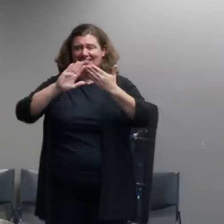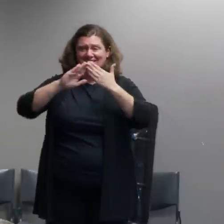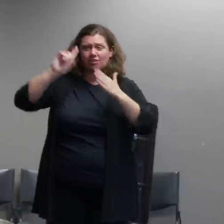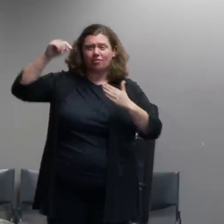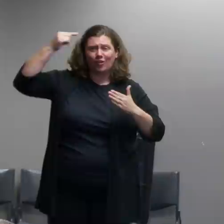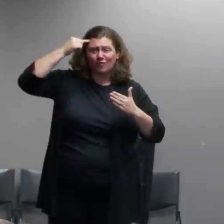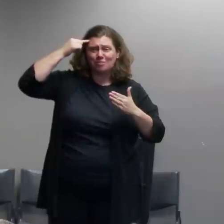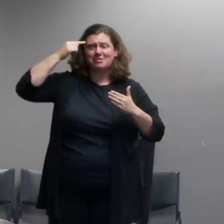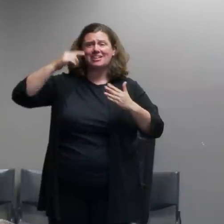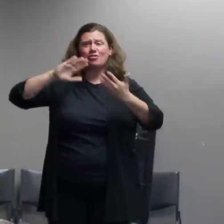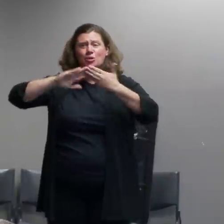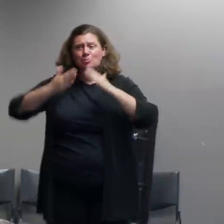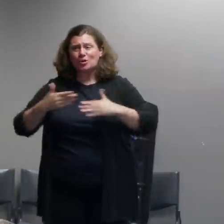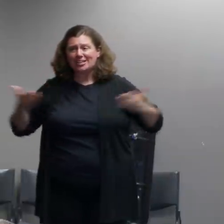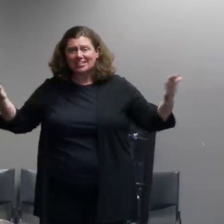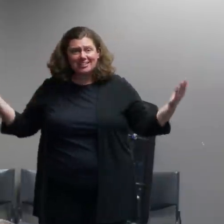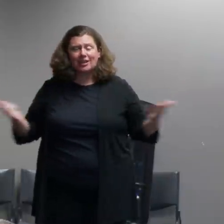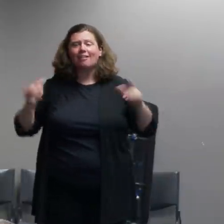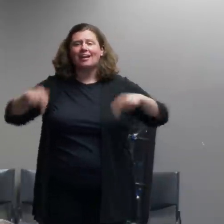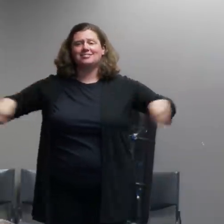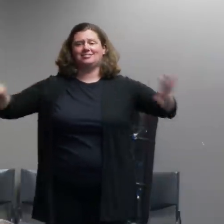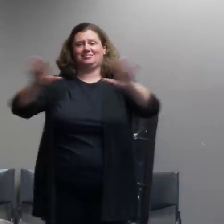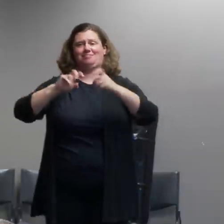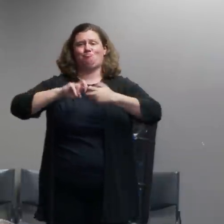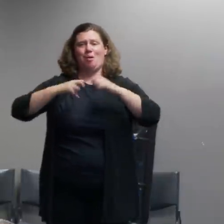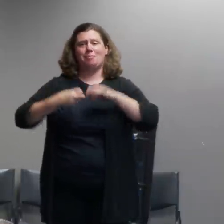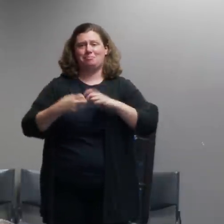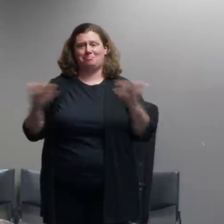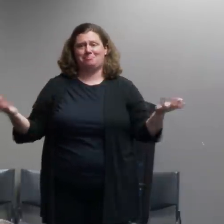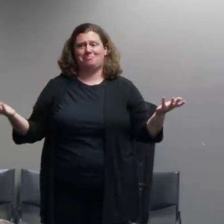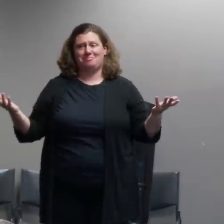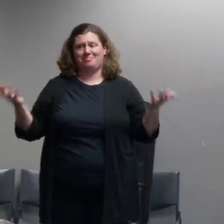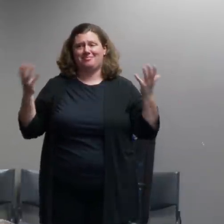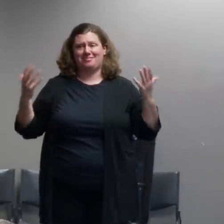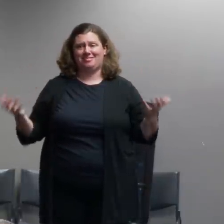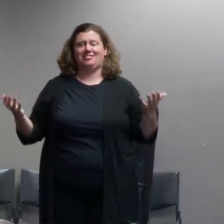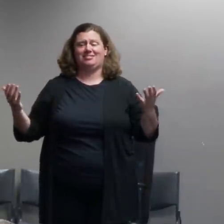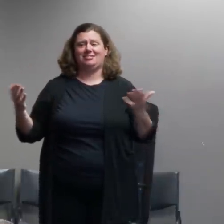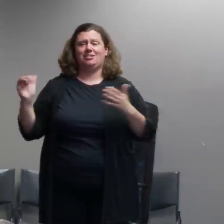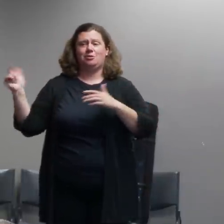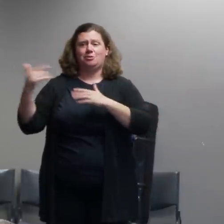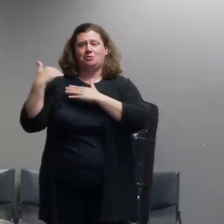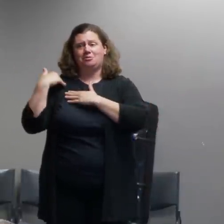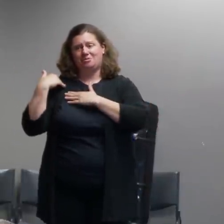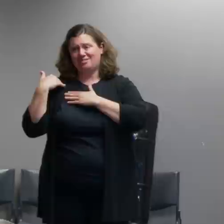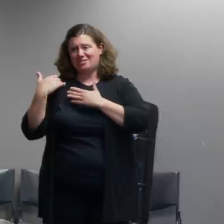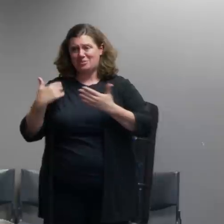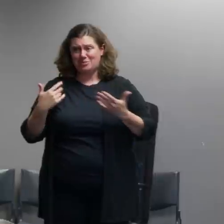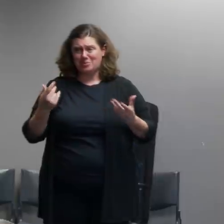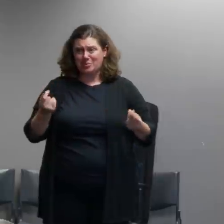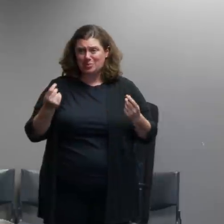and so what we'd like to see is a clear message